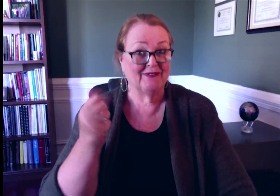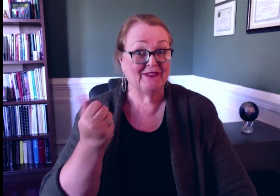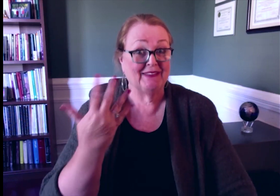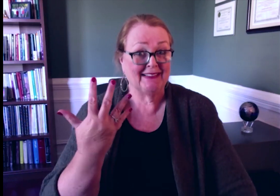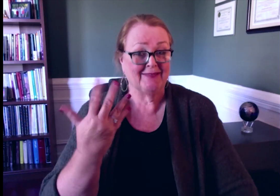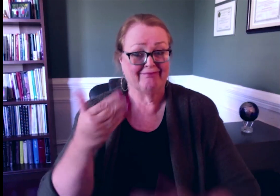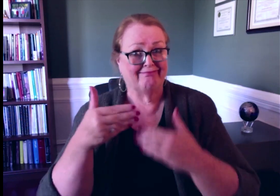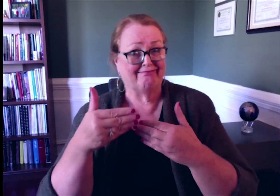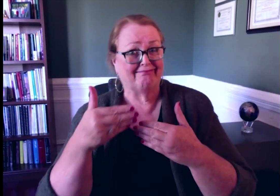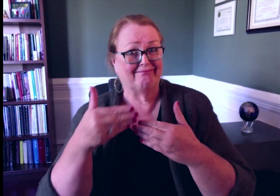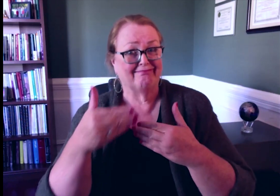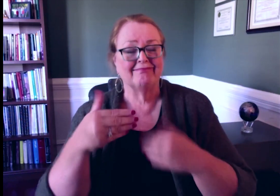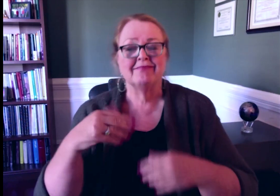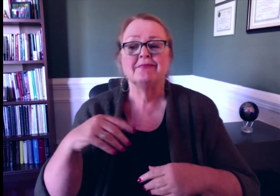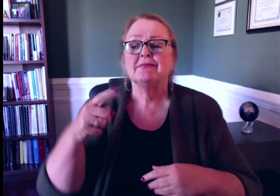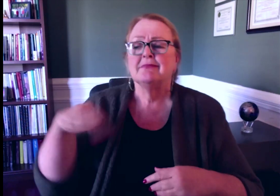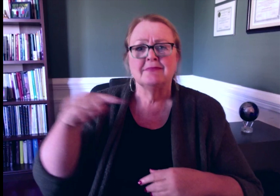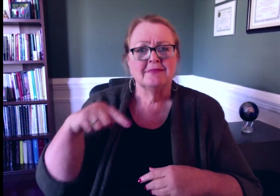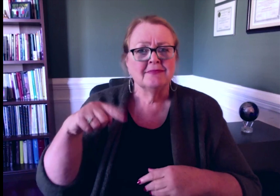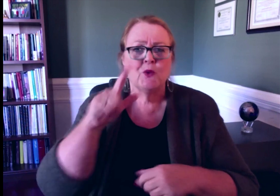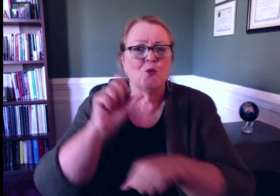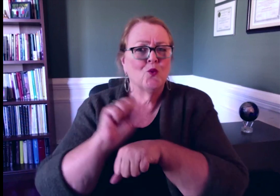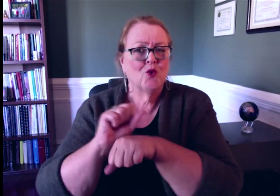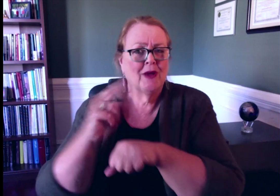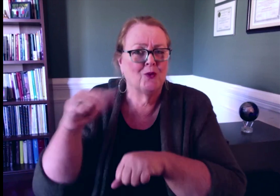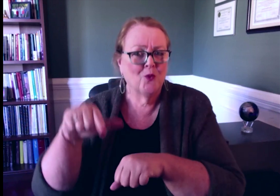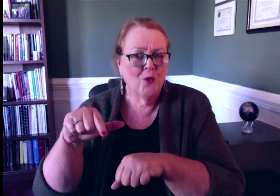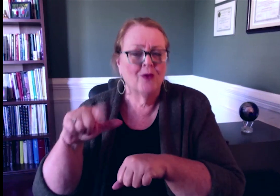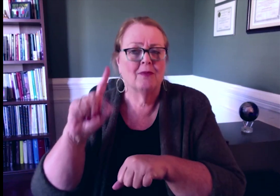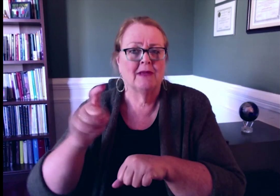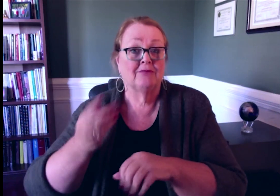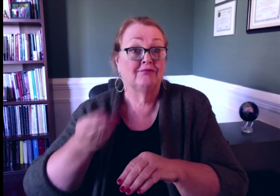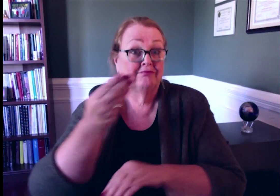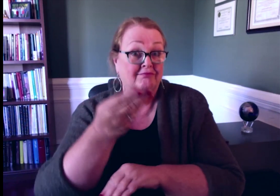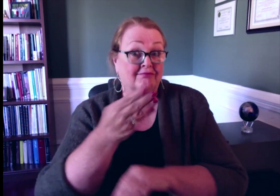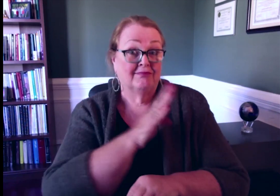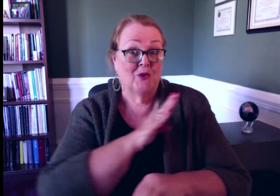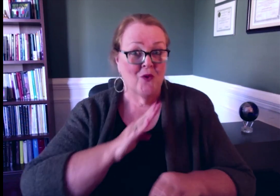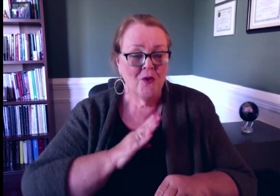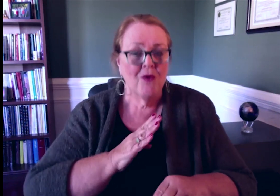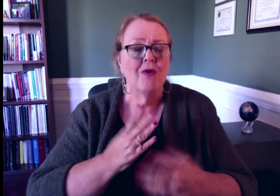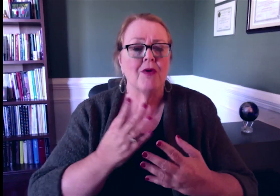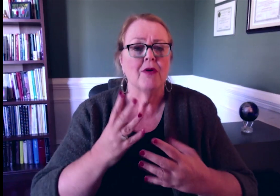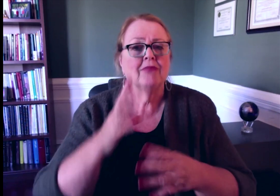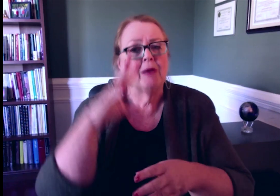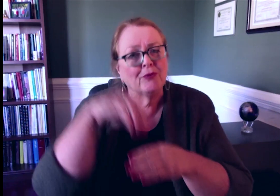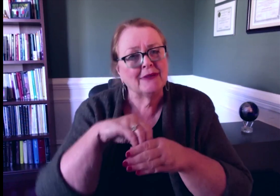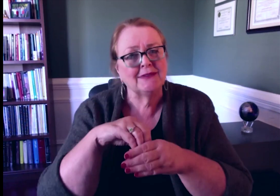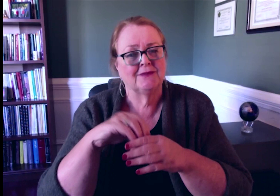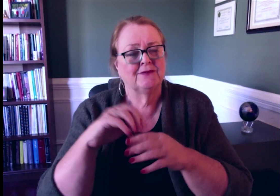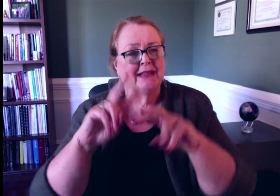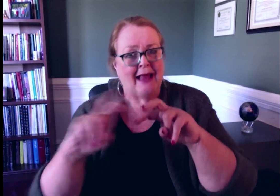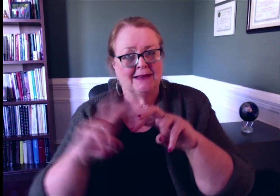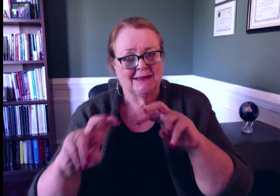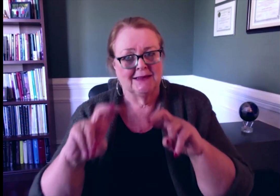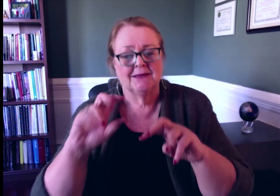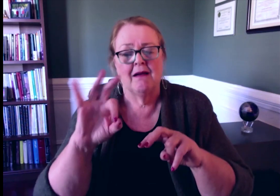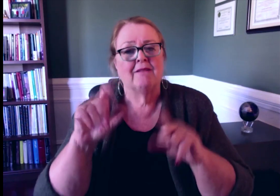Headquarters staff was tasked with providing a comprehensive analysis of RID's testing